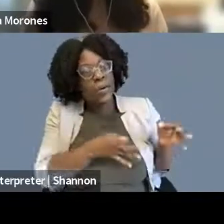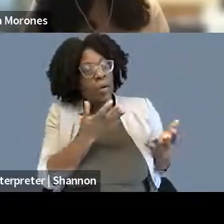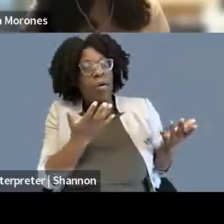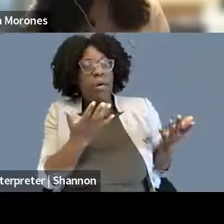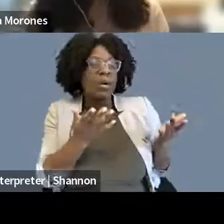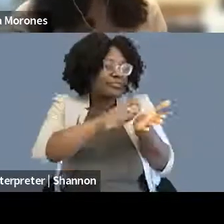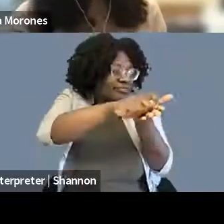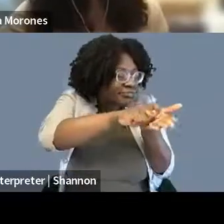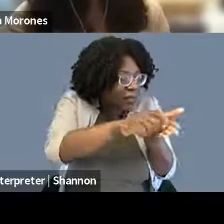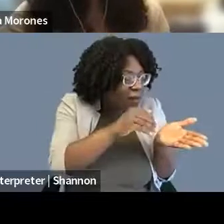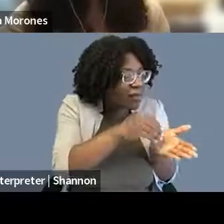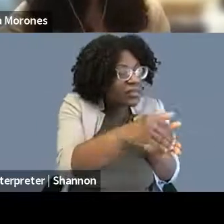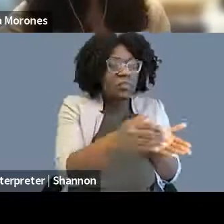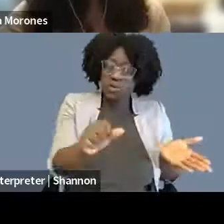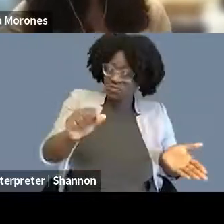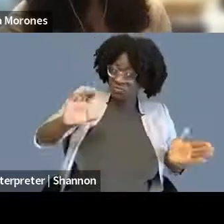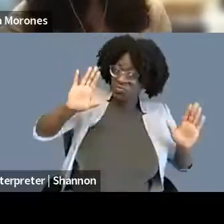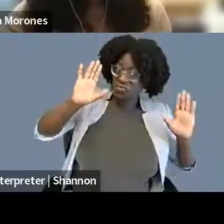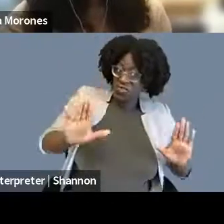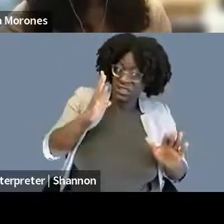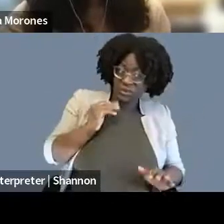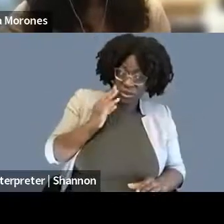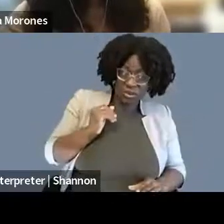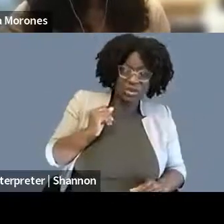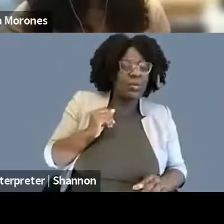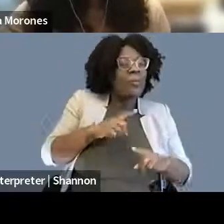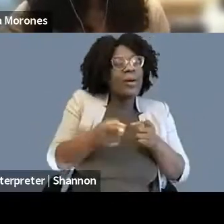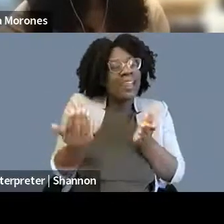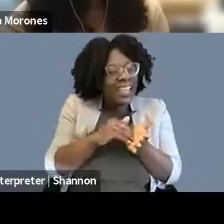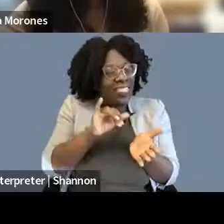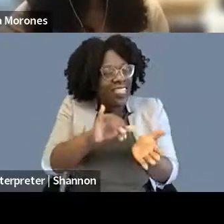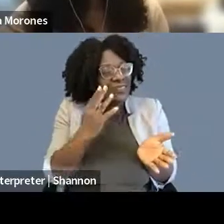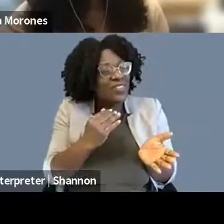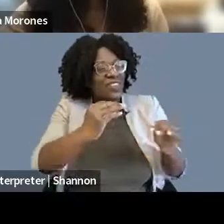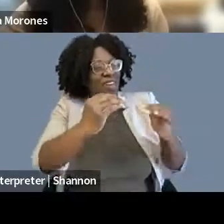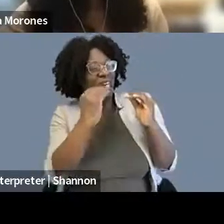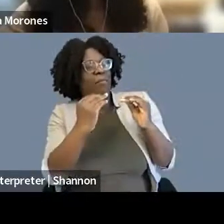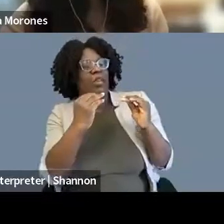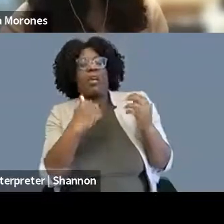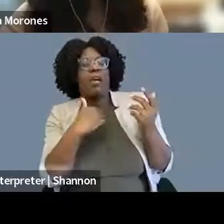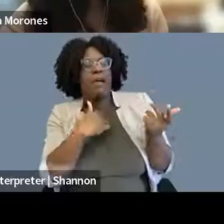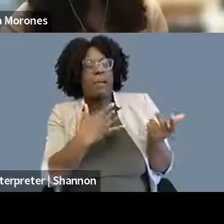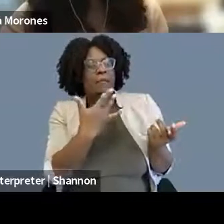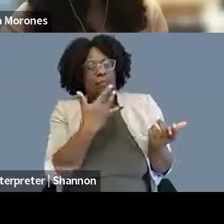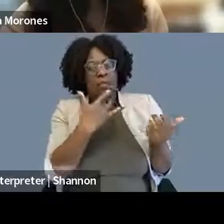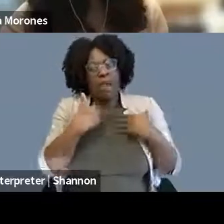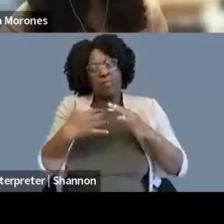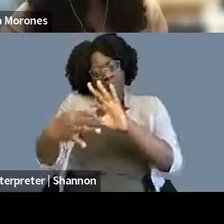But I learned through that experience that I really wanted to have sort of, you know, face-to-face